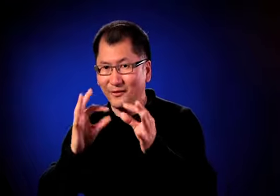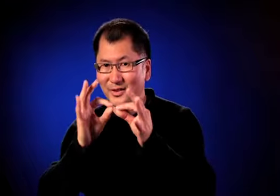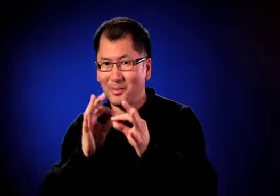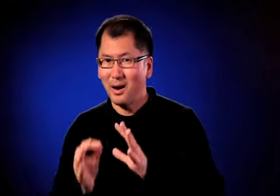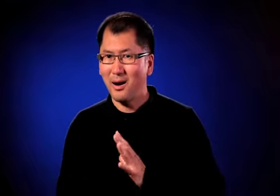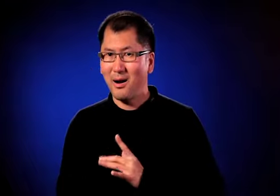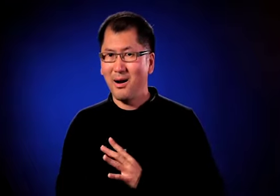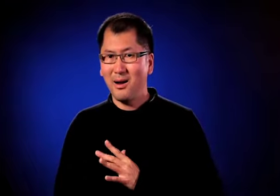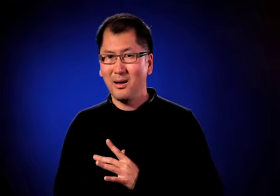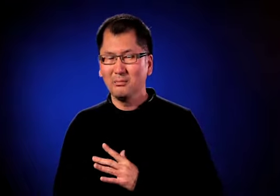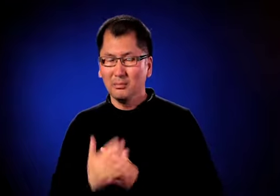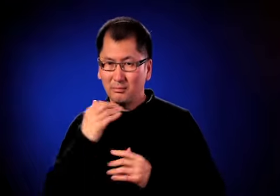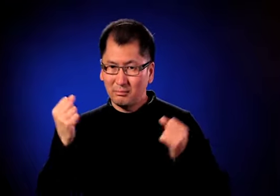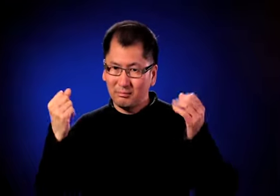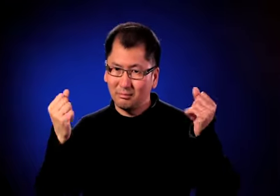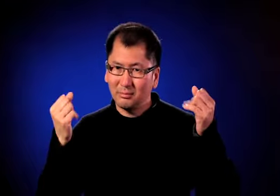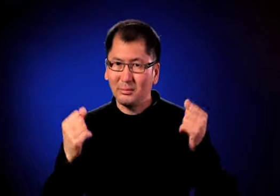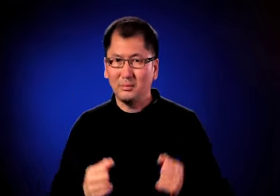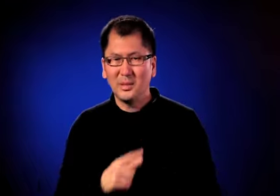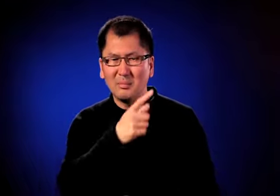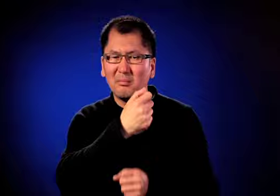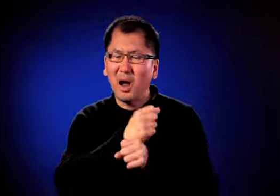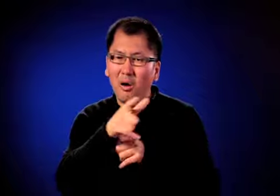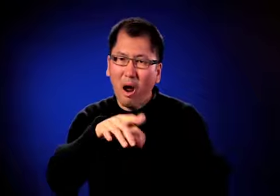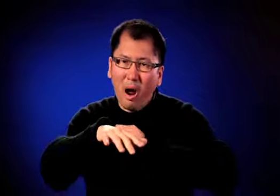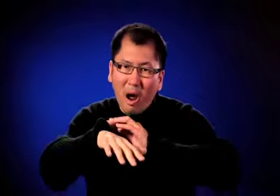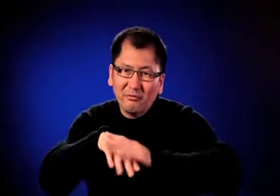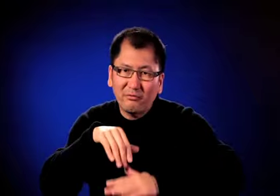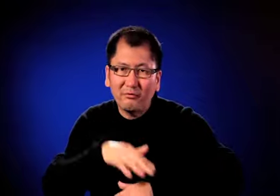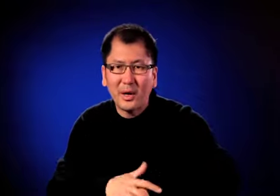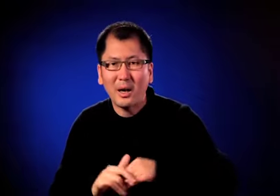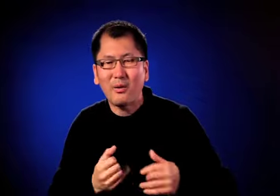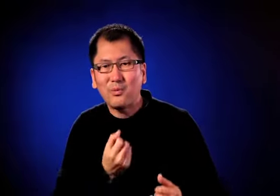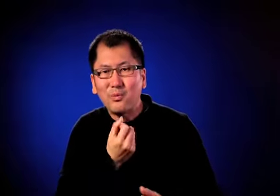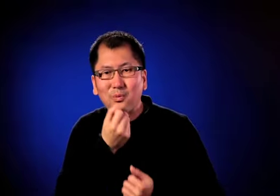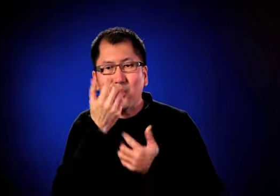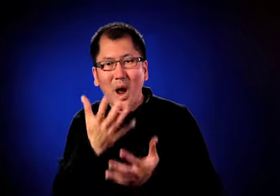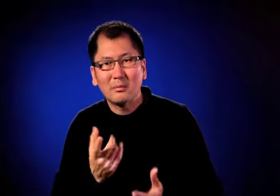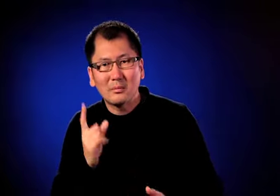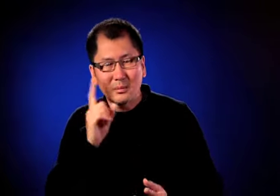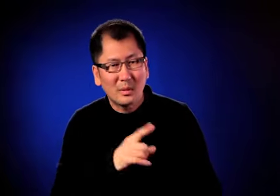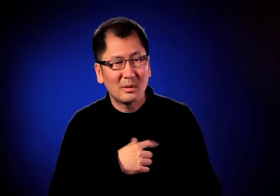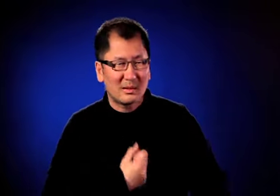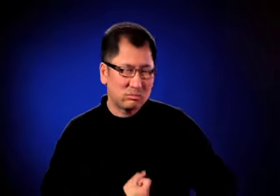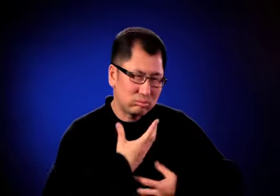They provided an interpreter for free. It was a wonderful opportunity to talk about our story,